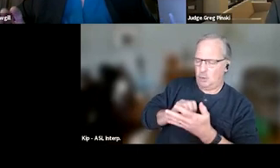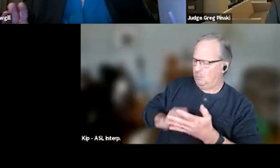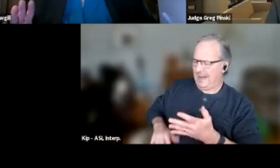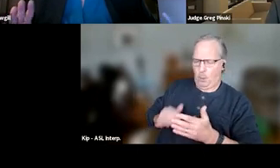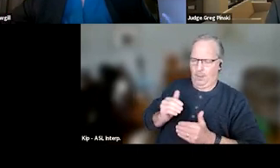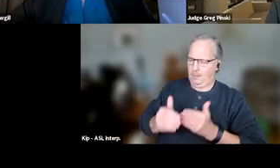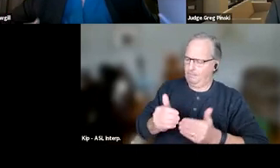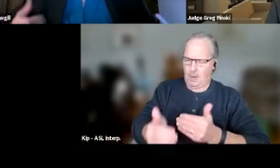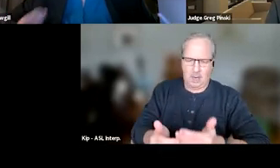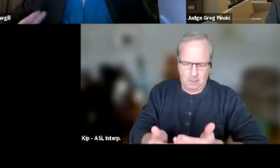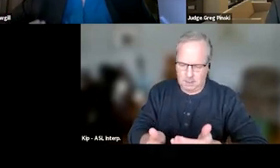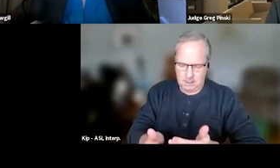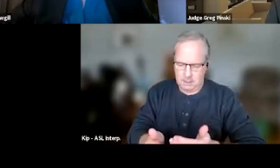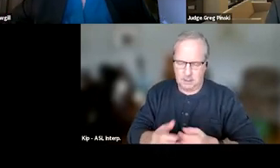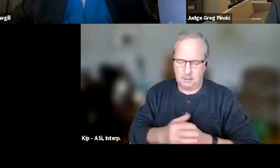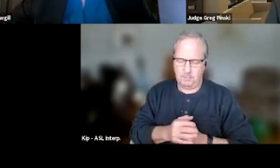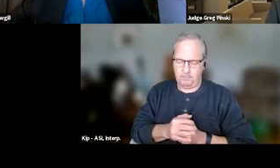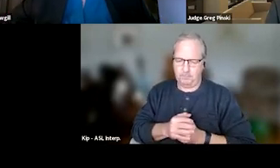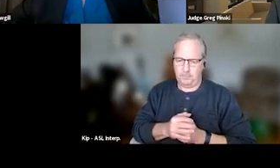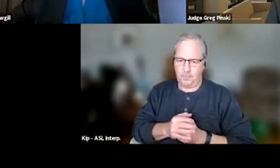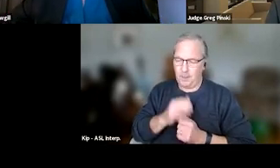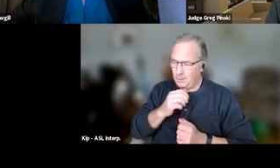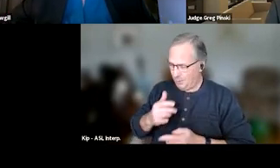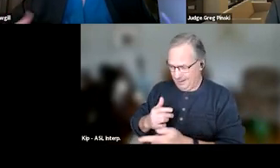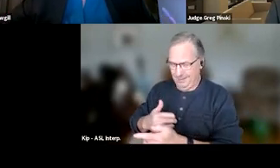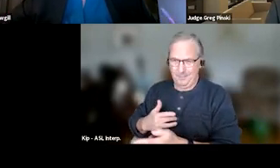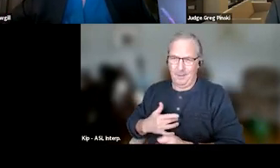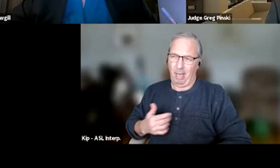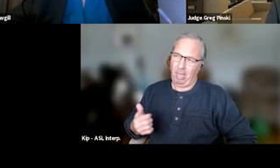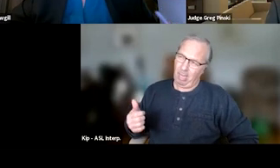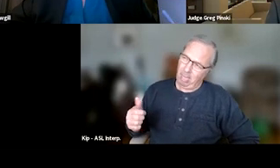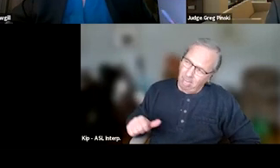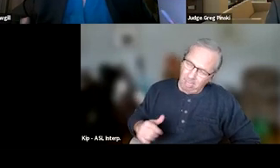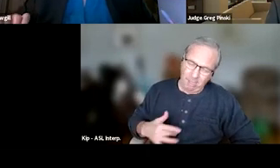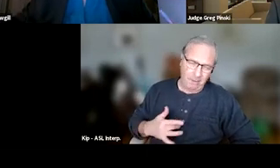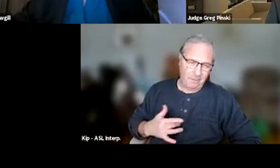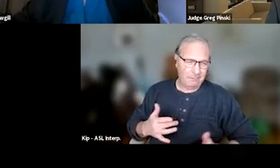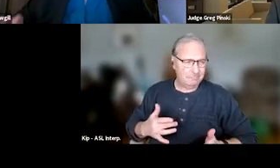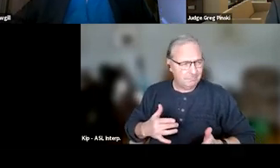and you don't have them dejected or feeling like they failed and lost any progress that they had.